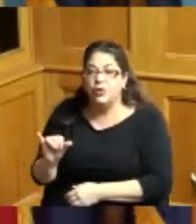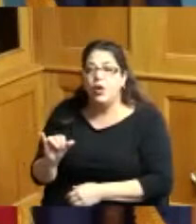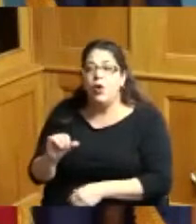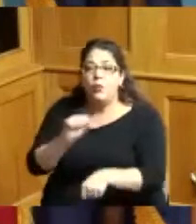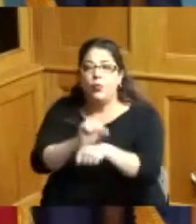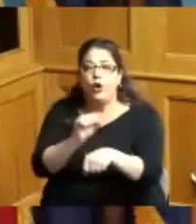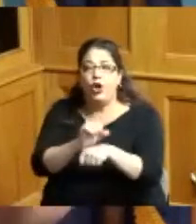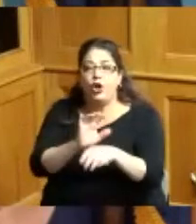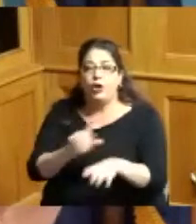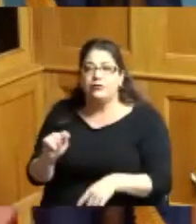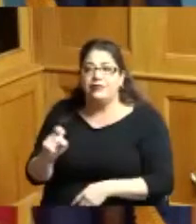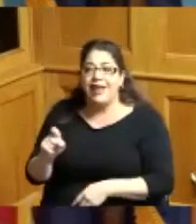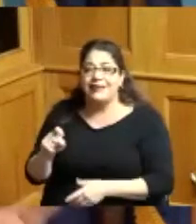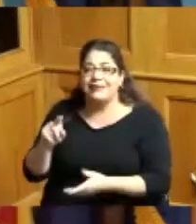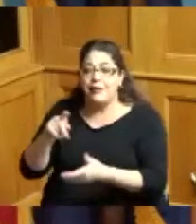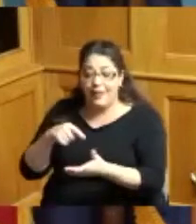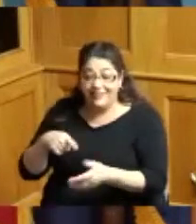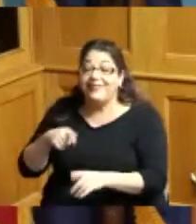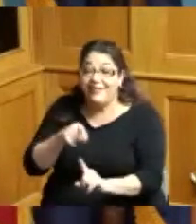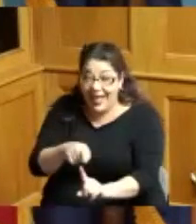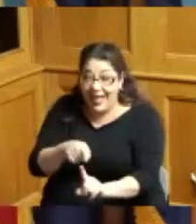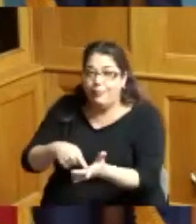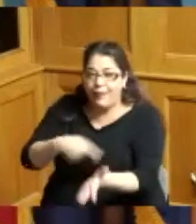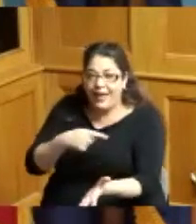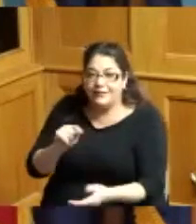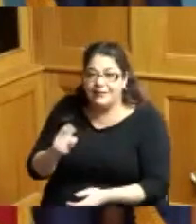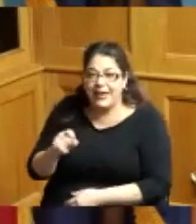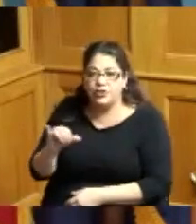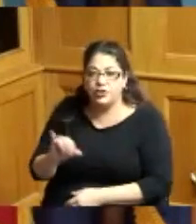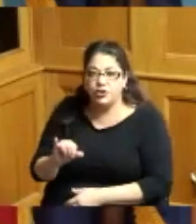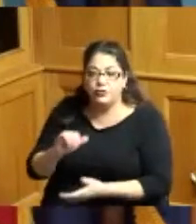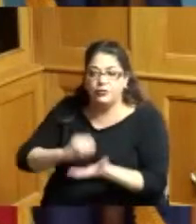taxpayer is worth the work the workers actually pay taxes we take them out of their checks